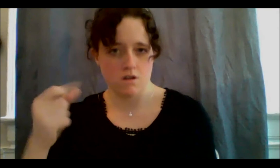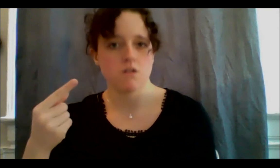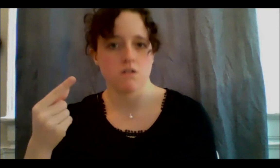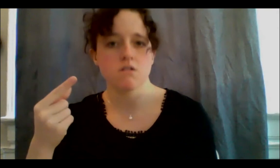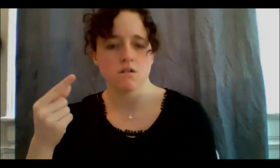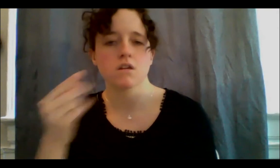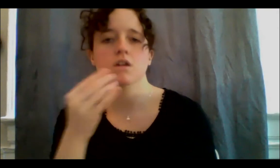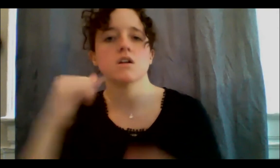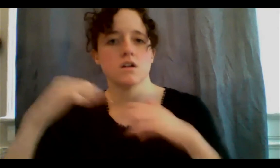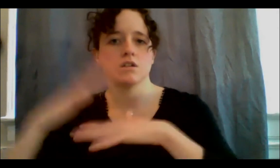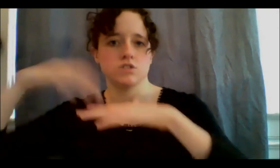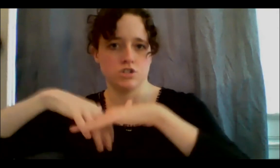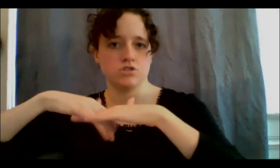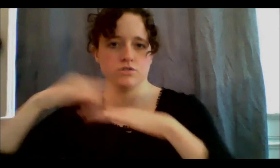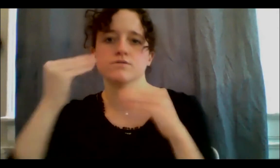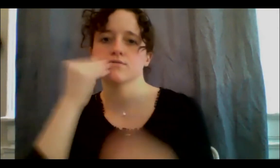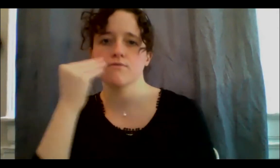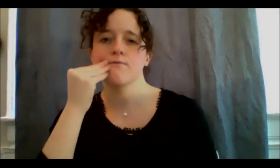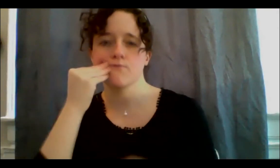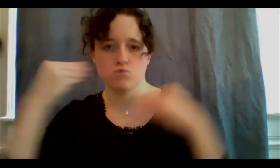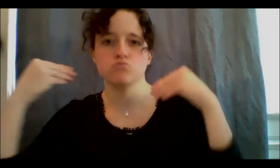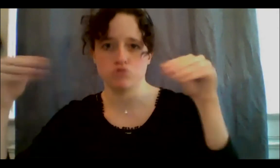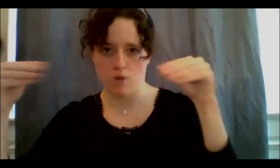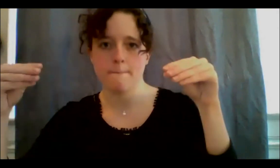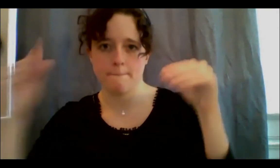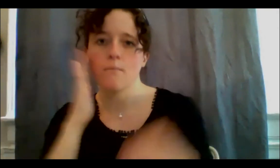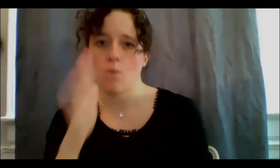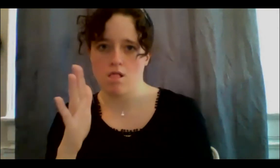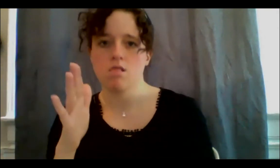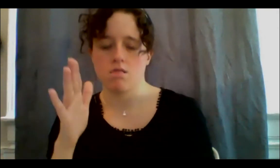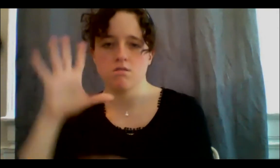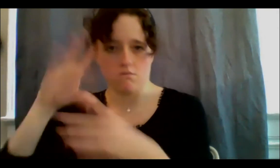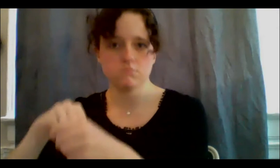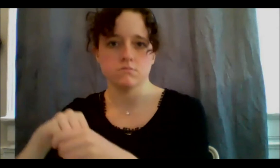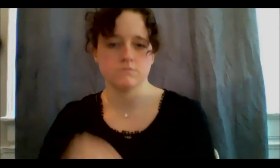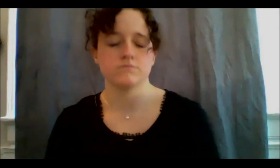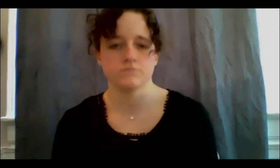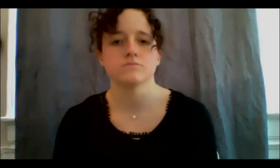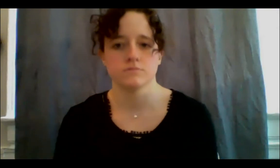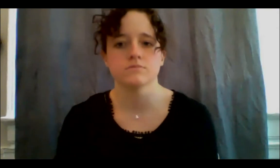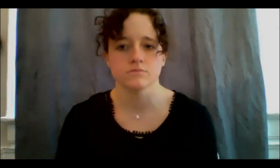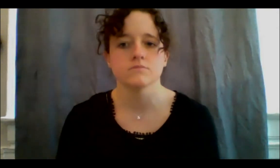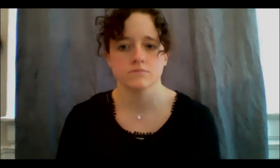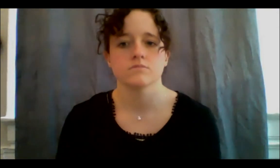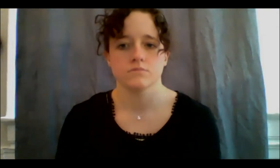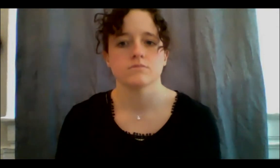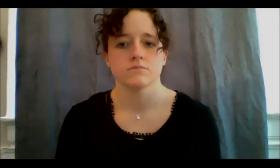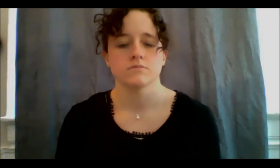no reason why I cannot do that, and I will do that. The other thing that I'm sharing with you are the two not-for- profits, one of them of course called